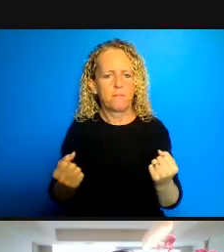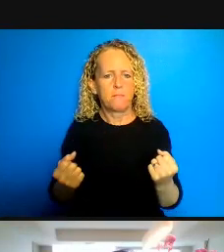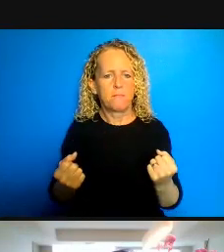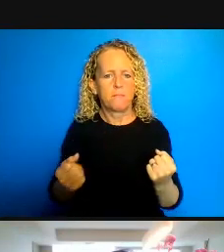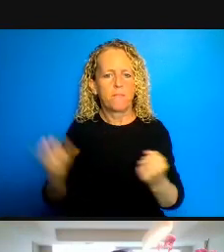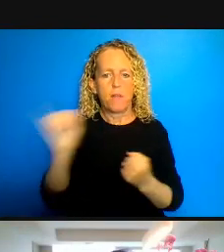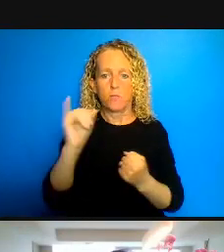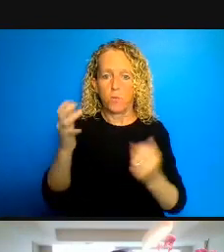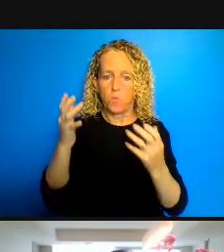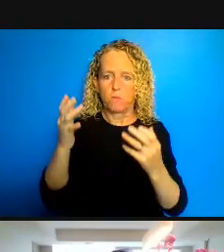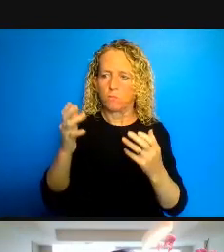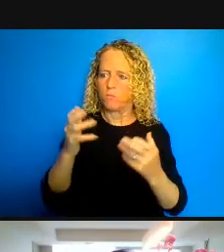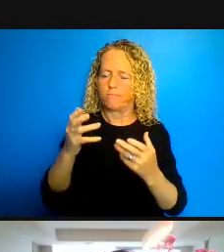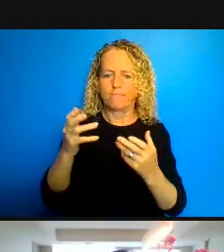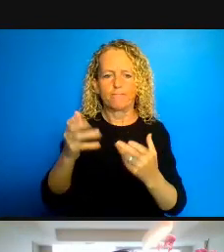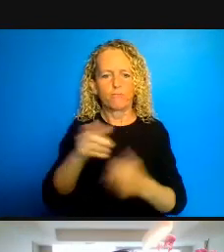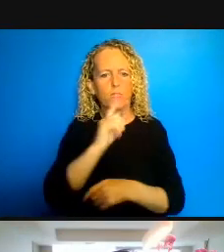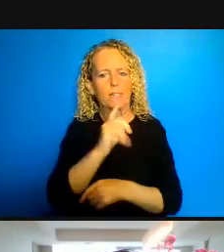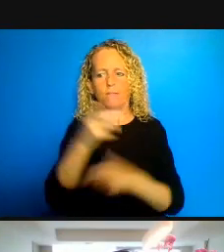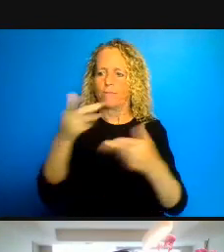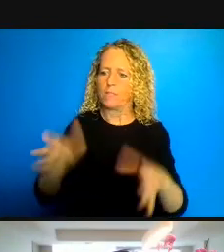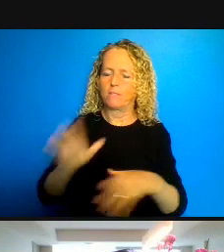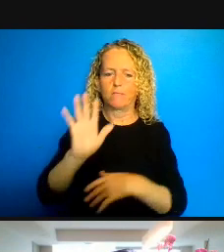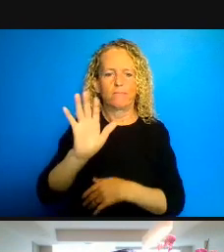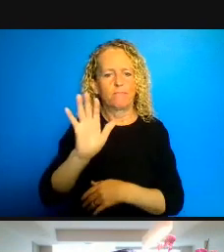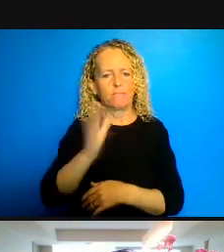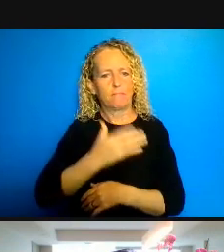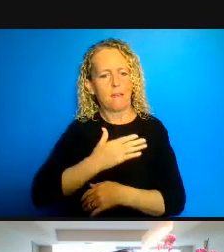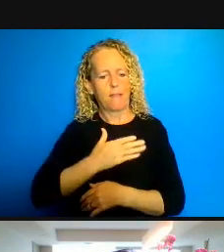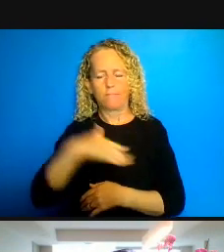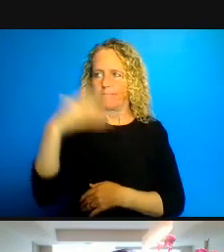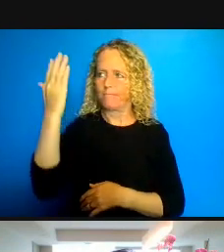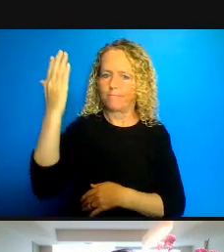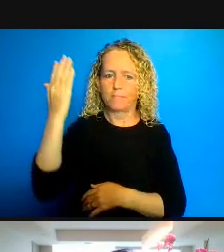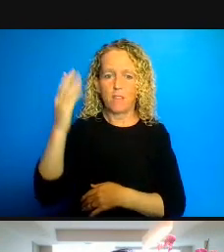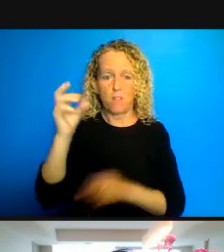with that and I hope that that's a conversation that we can continue to to